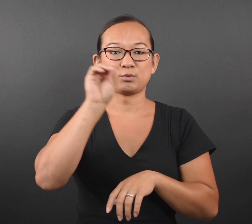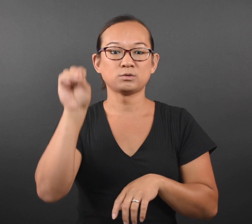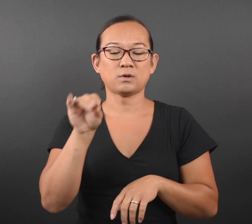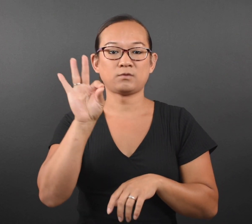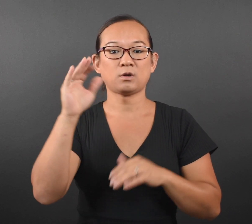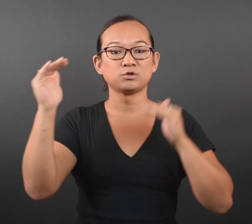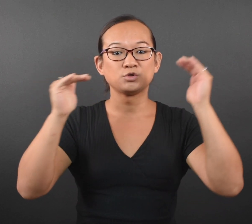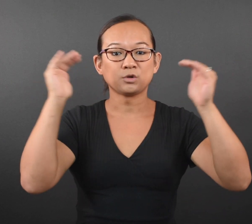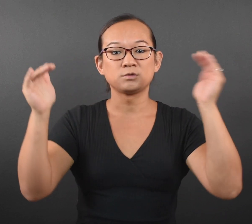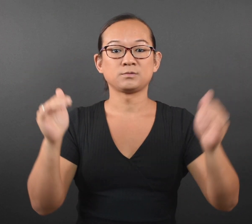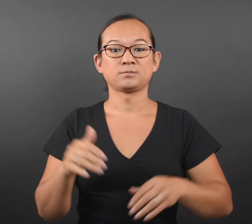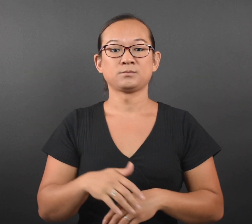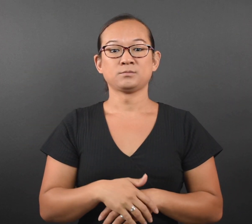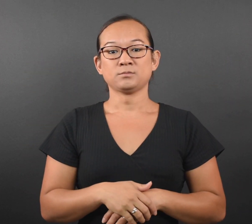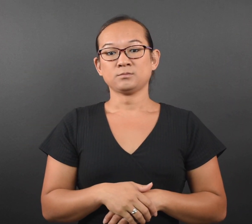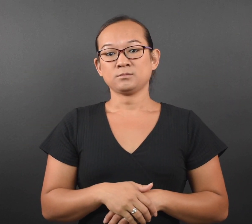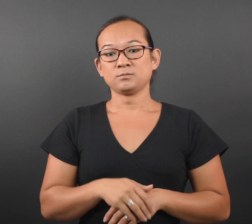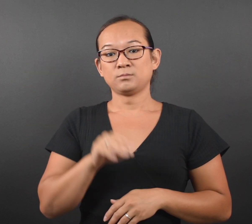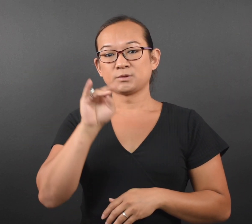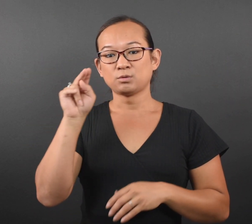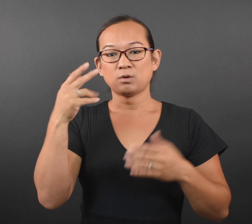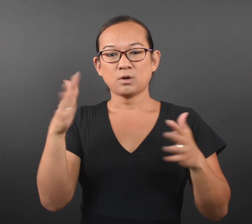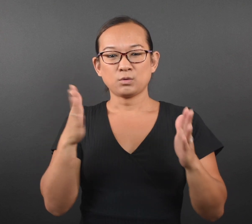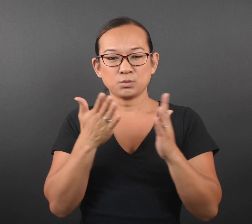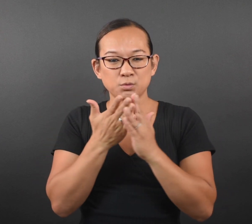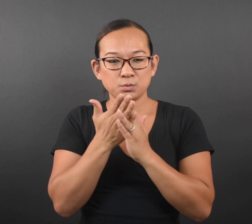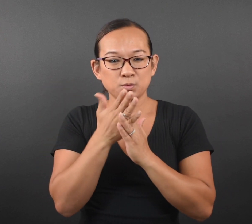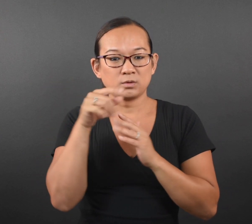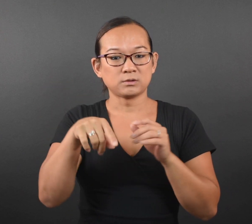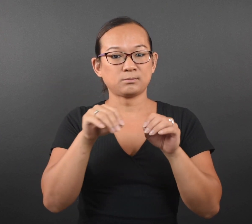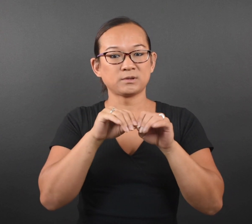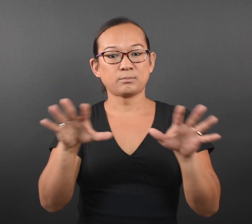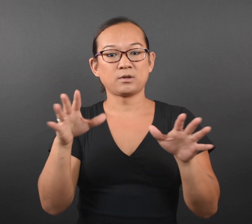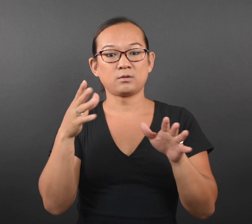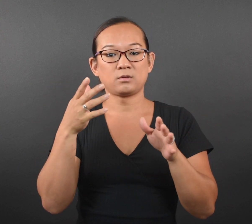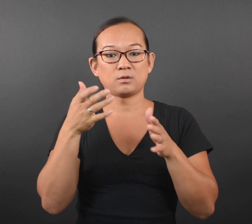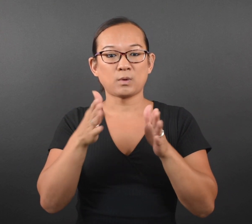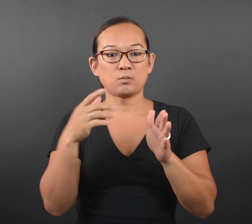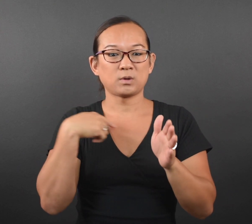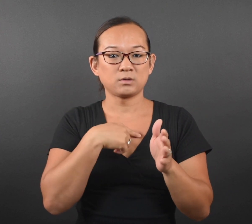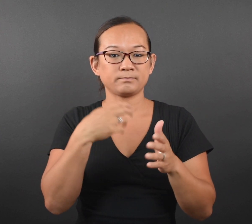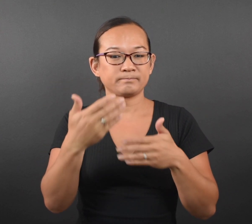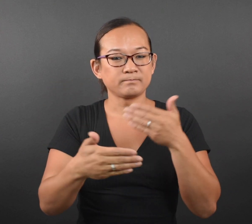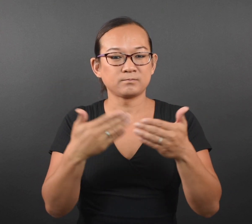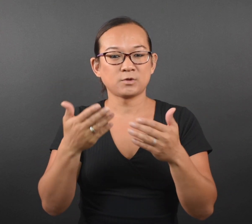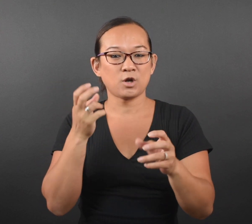70 percent of adults. Minnesotans got through this pandemic the way we get through all